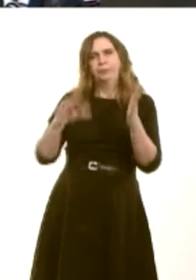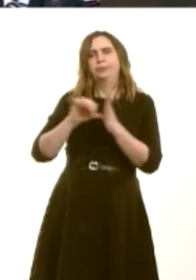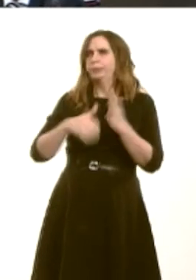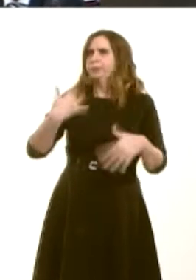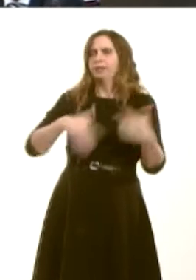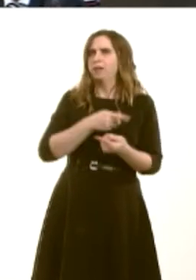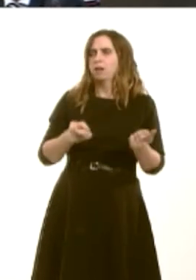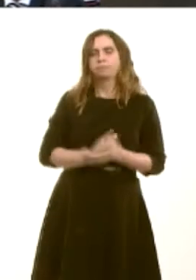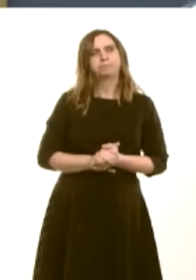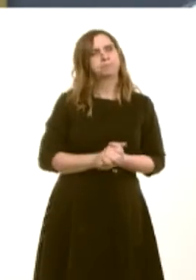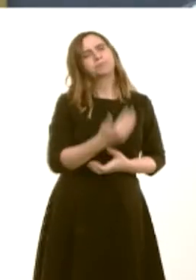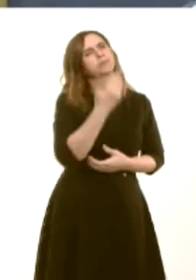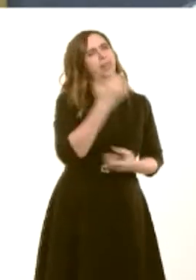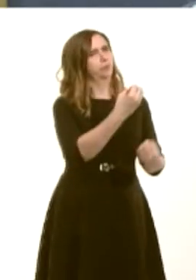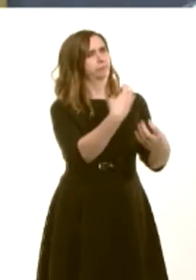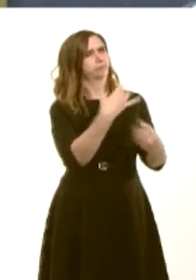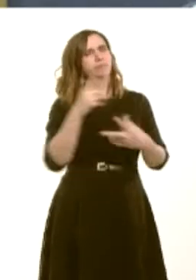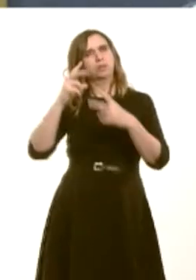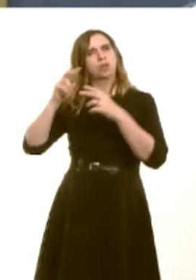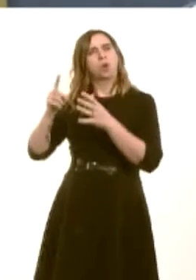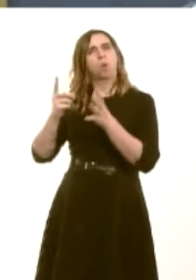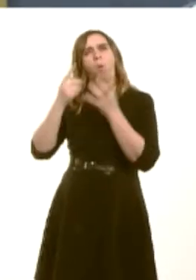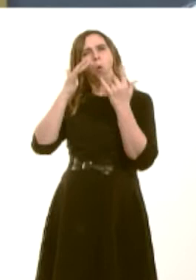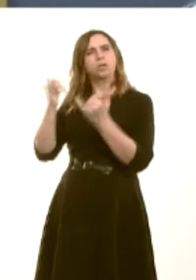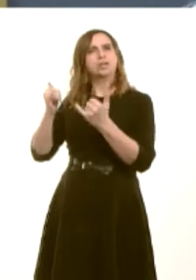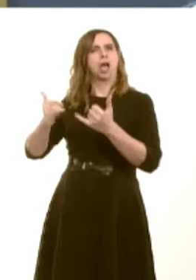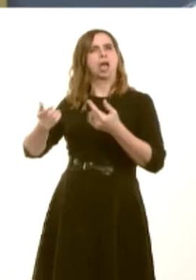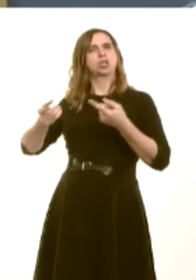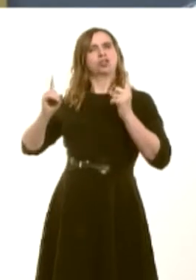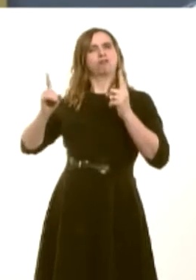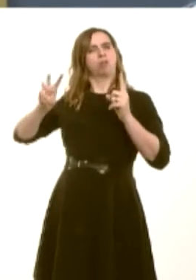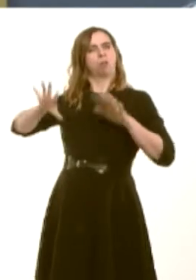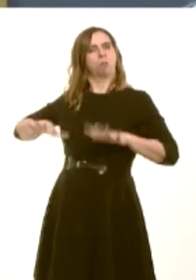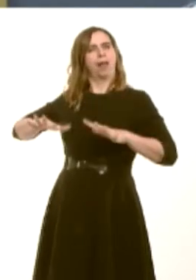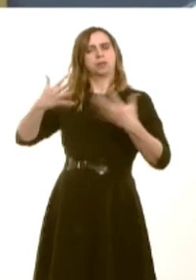Minister. According to research by the Auditor General for Wales, the bedroom tax has indeed